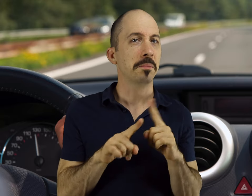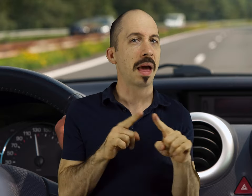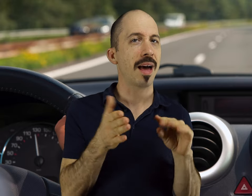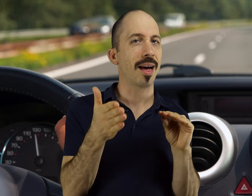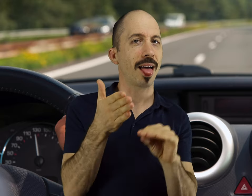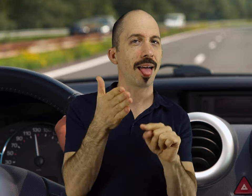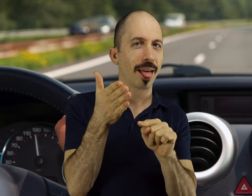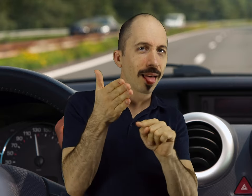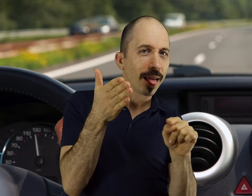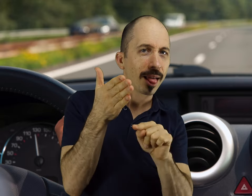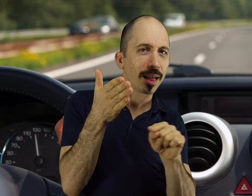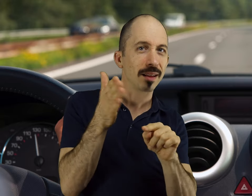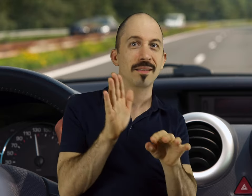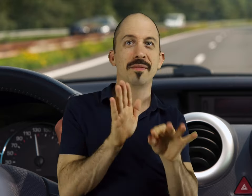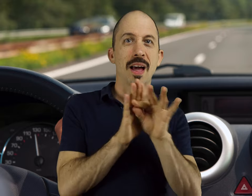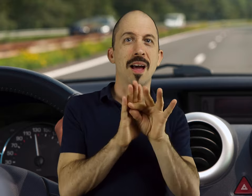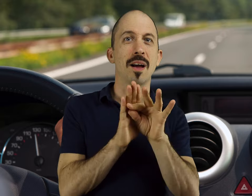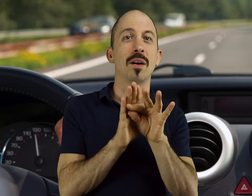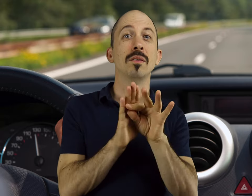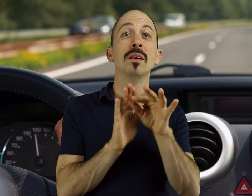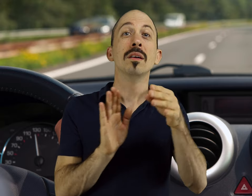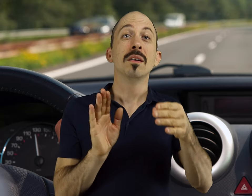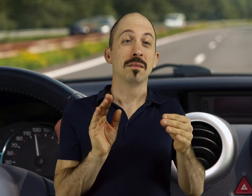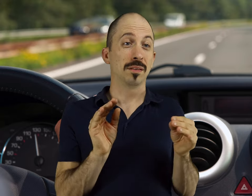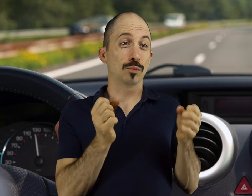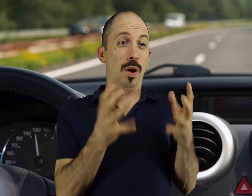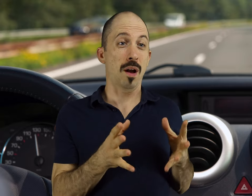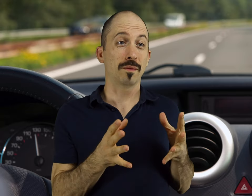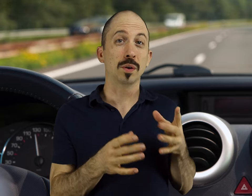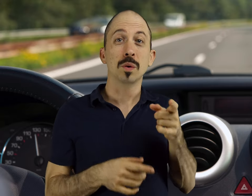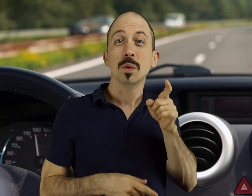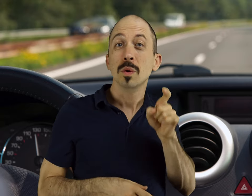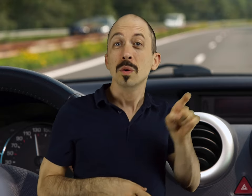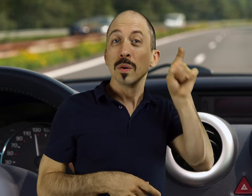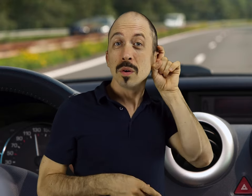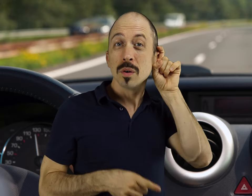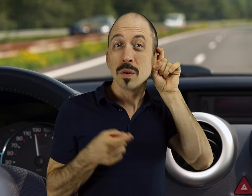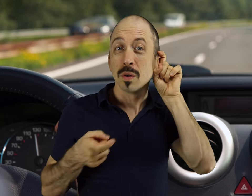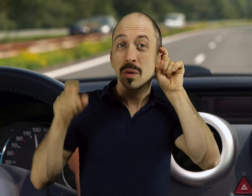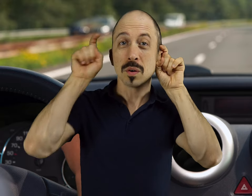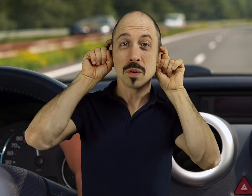However, this study did add a footnote, that drivers who use hearing aids,